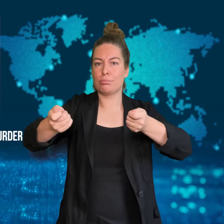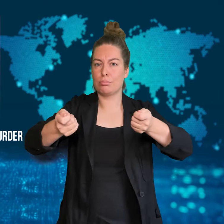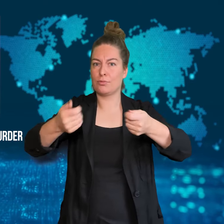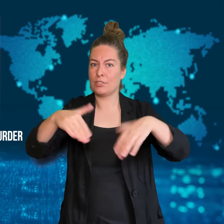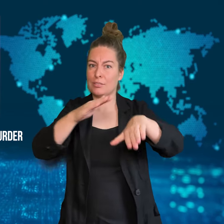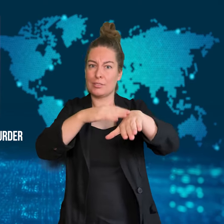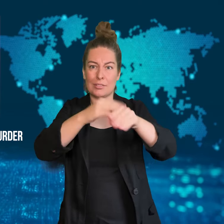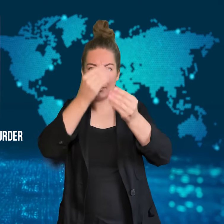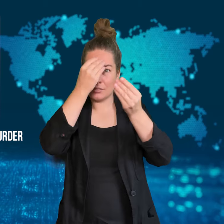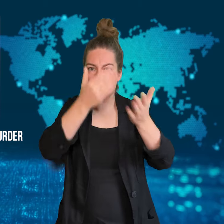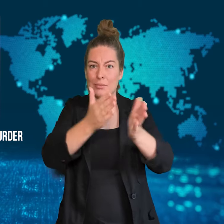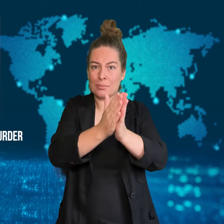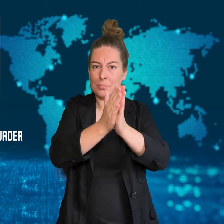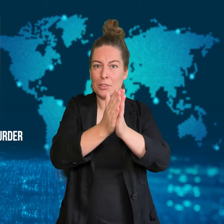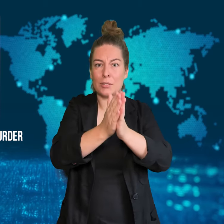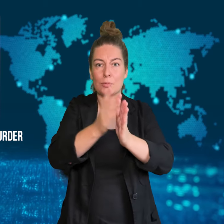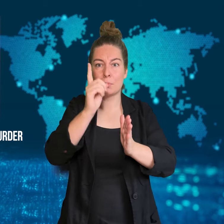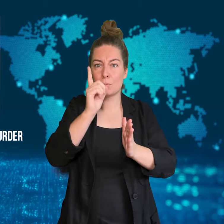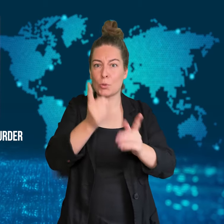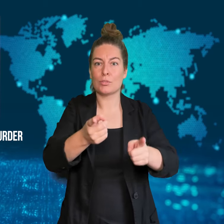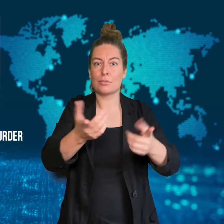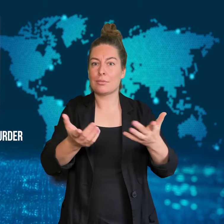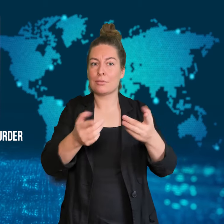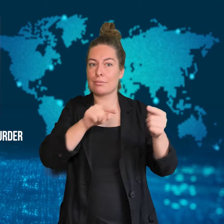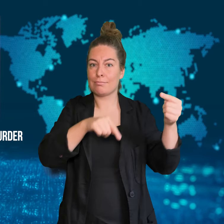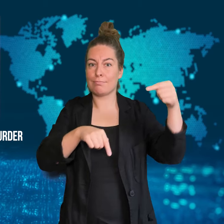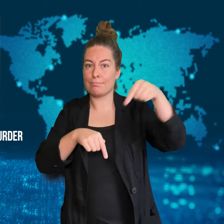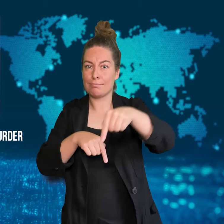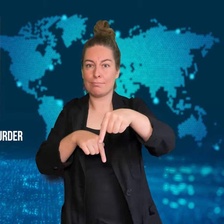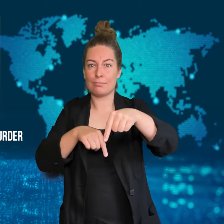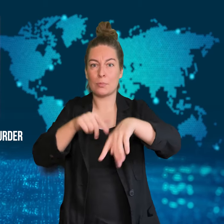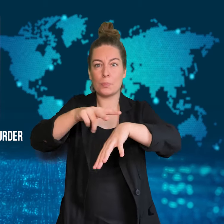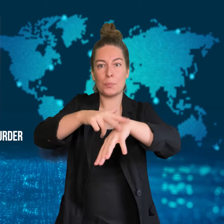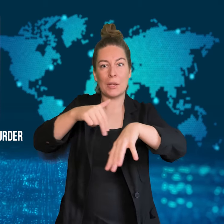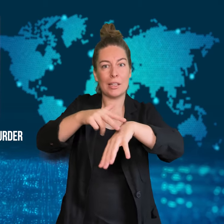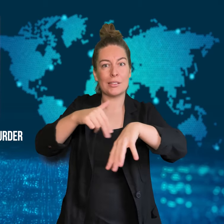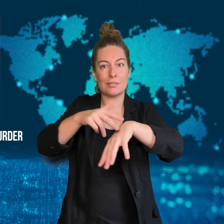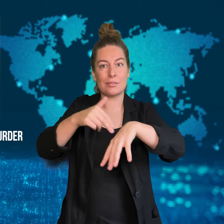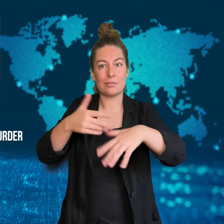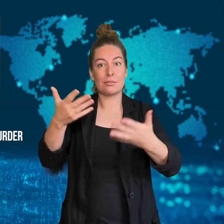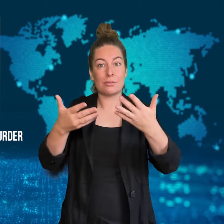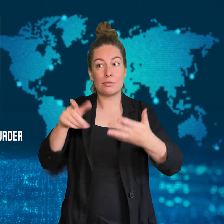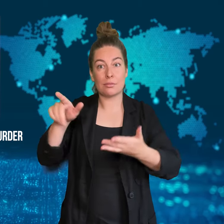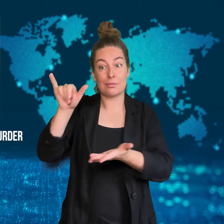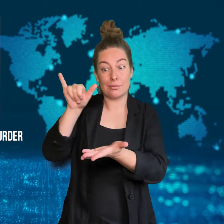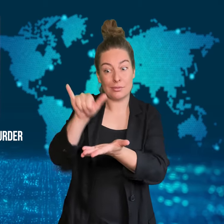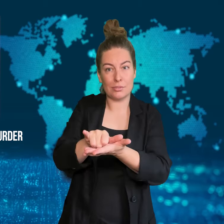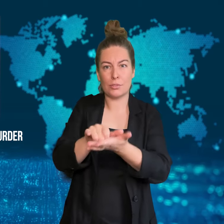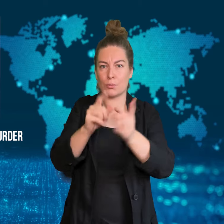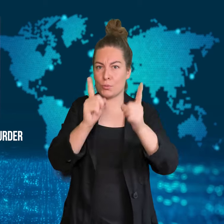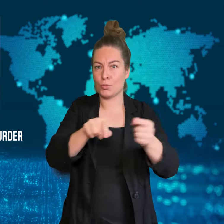He asked for law enforcement to be available as soon as the plane was